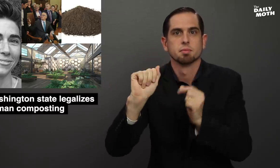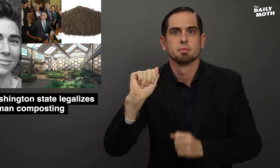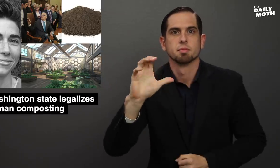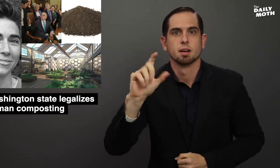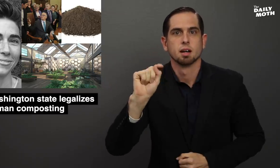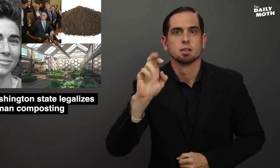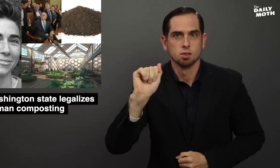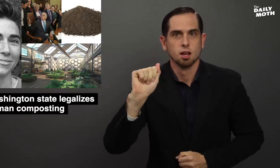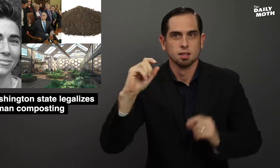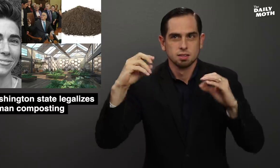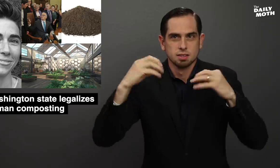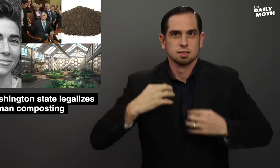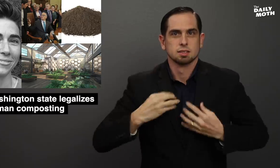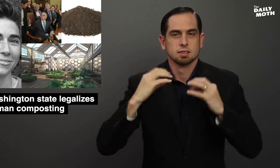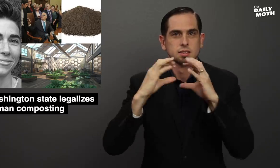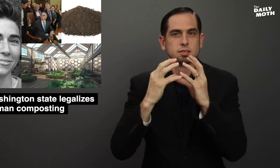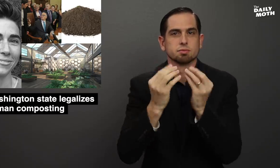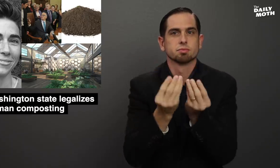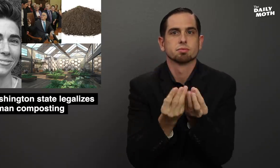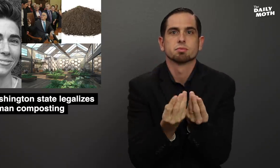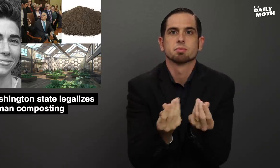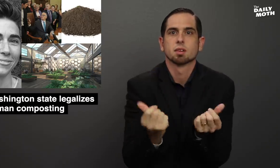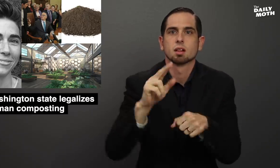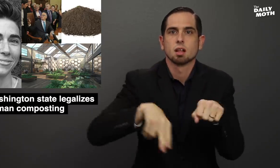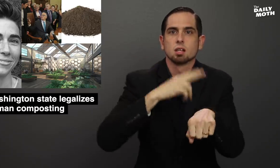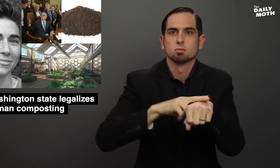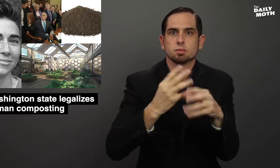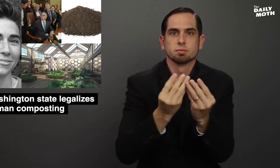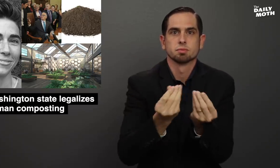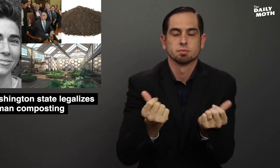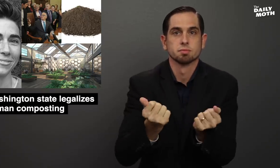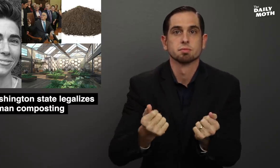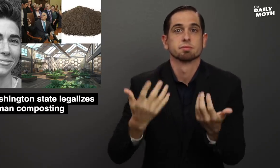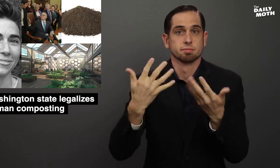and bacteria to dissolve it naturally.